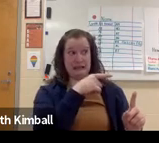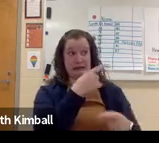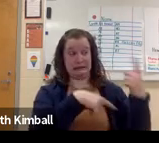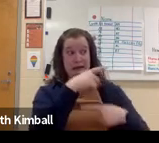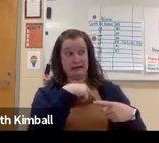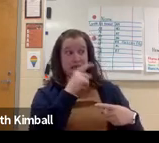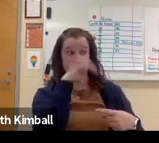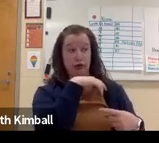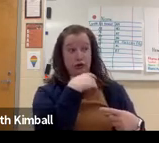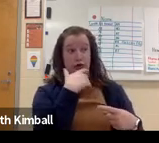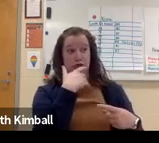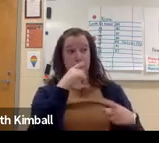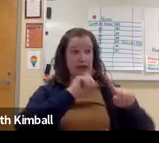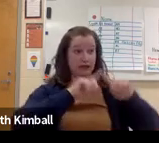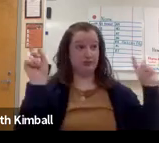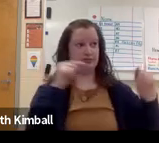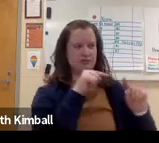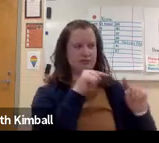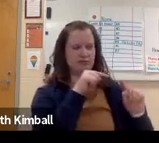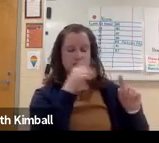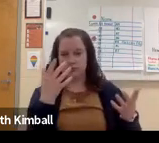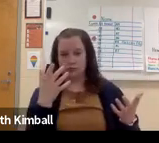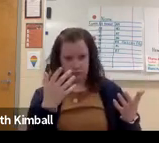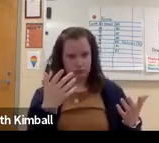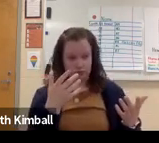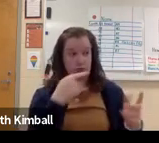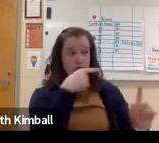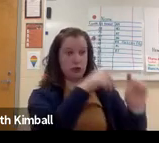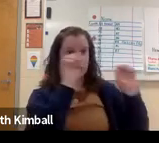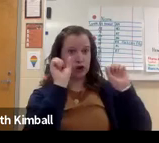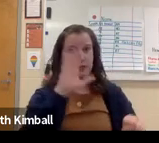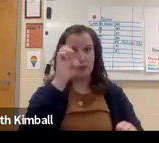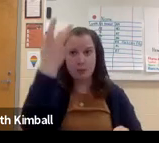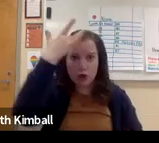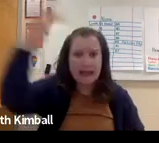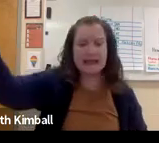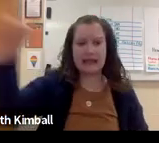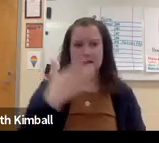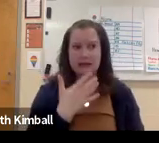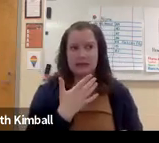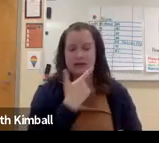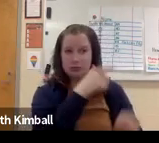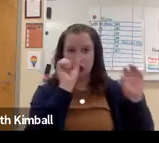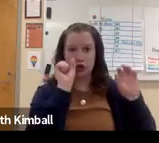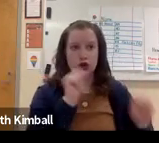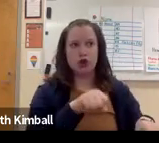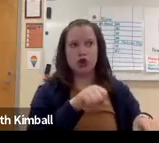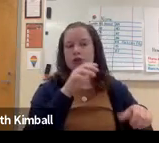skill. So if you have a hearing student and deaf student working together, that gives them the opportunity